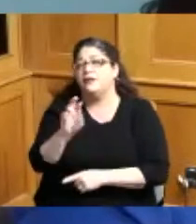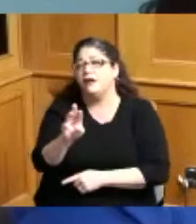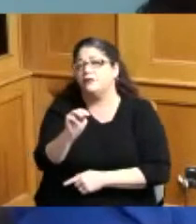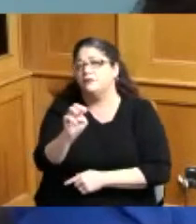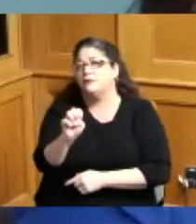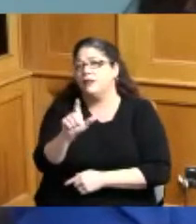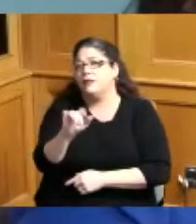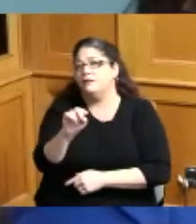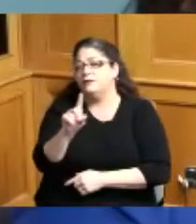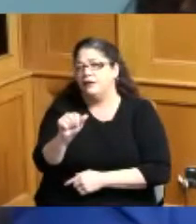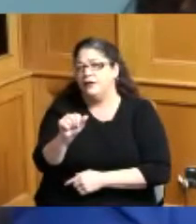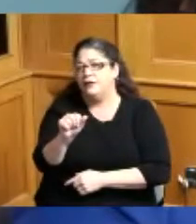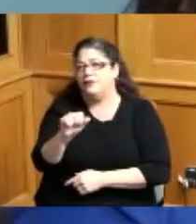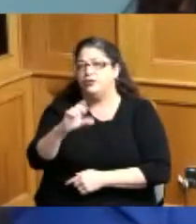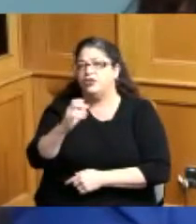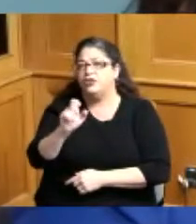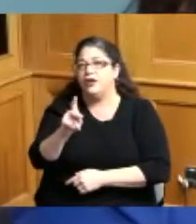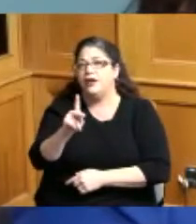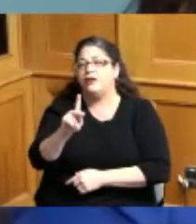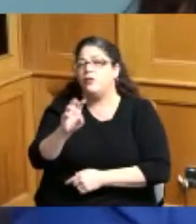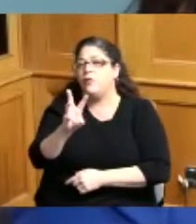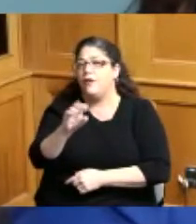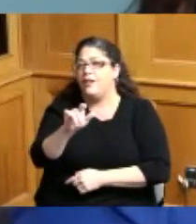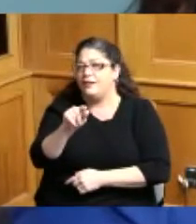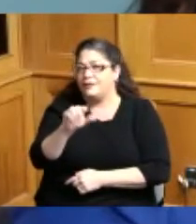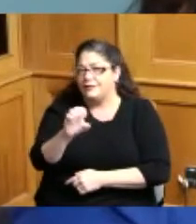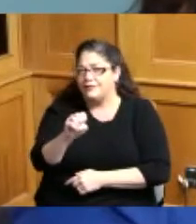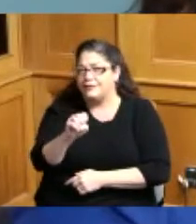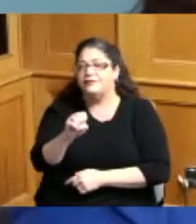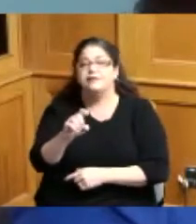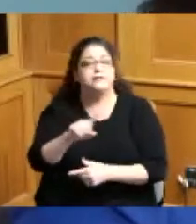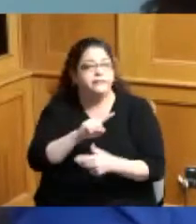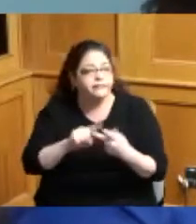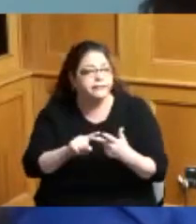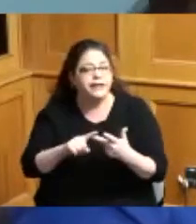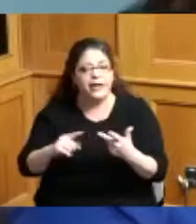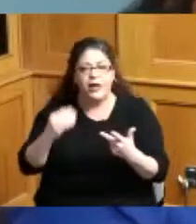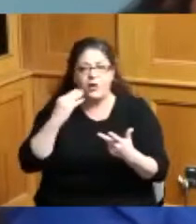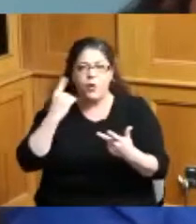Tubbs Wallace want to thank her want to say I see I know one of the coaches Dr